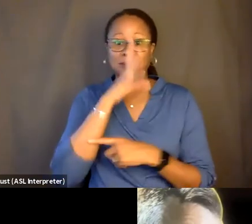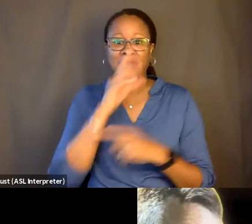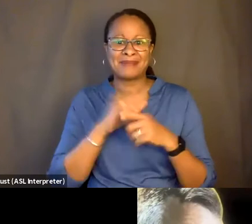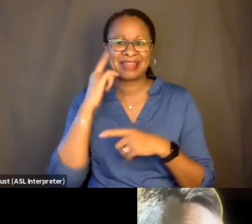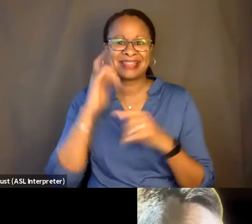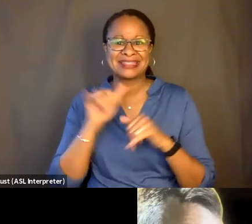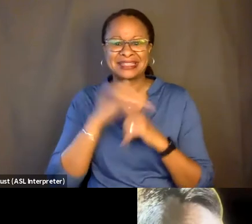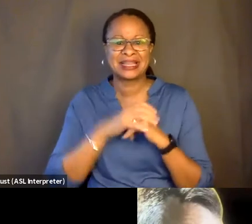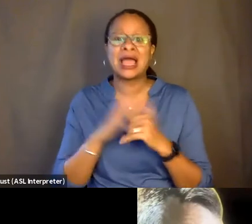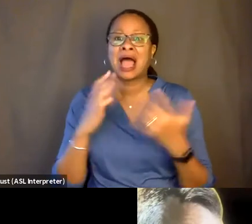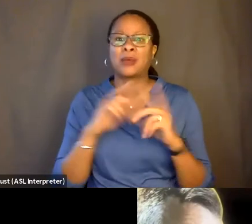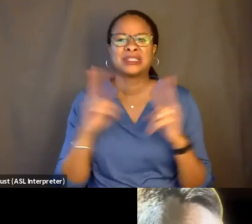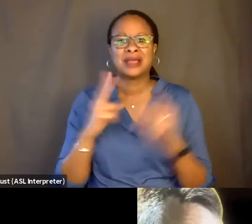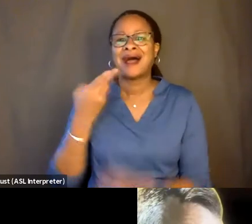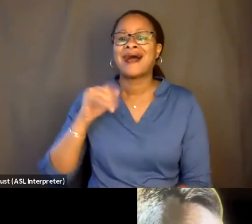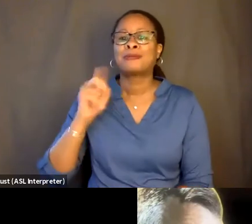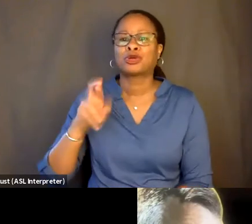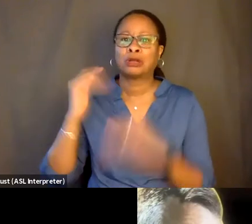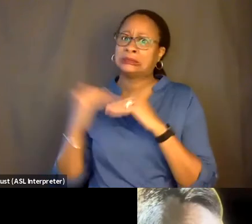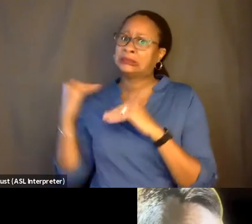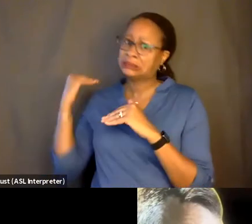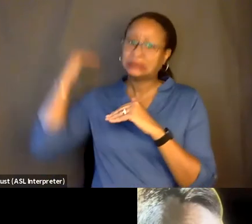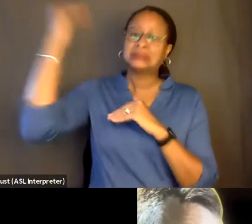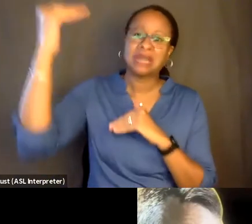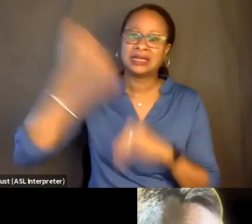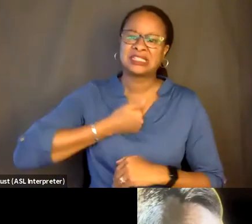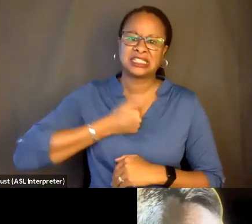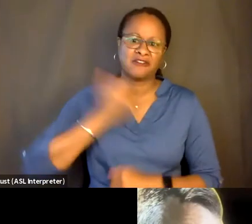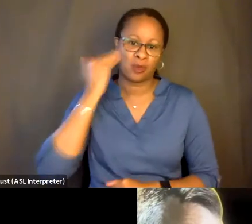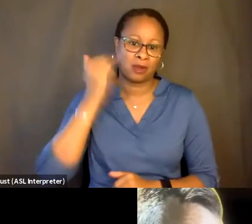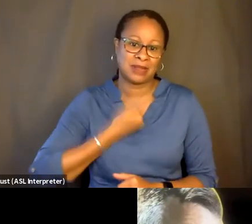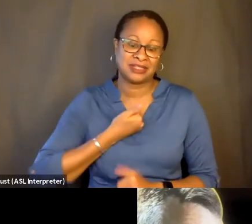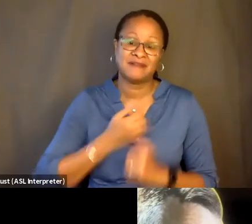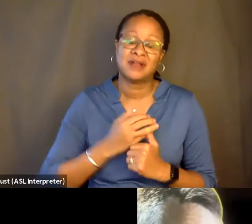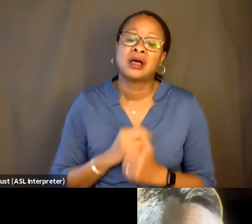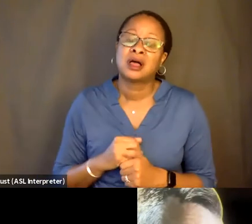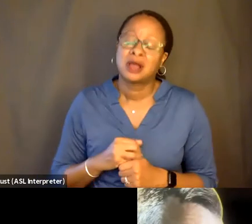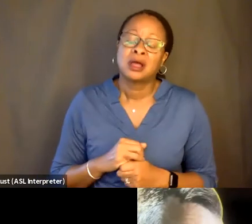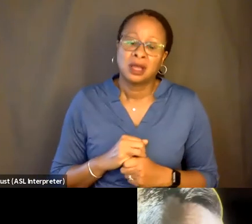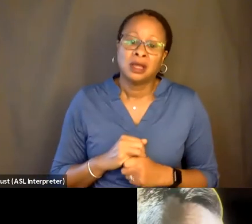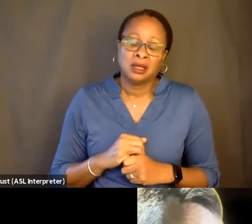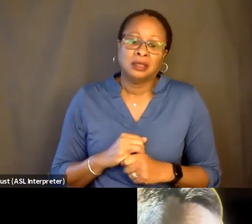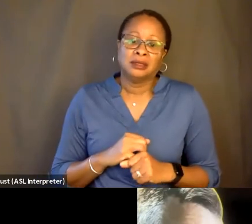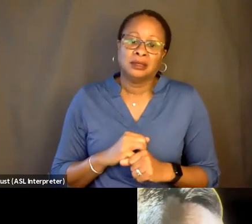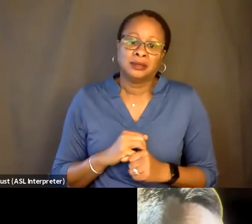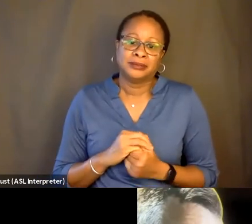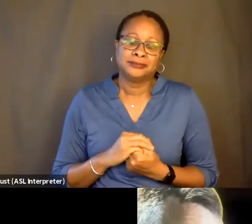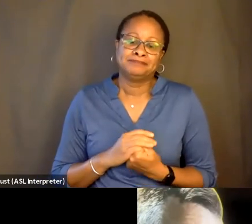Like, I became hyper self-aware. But I think there's like a-- you get used to it.